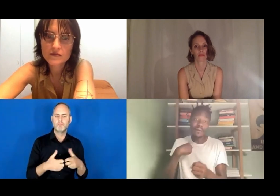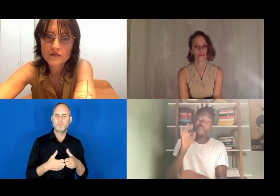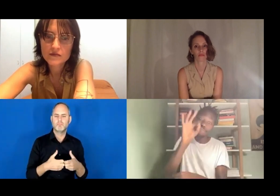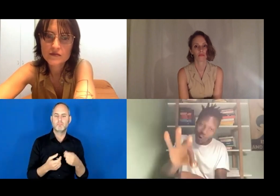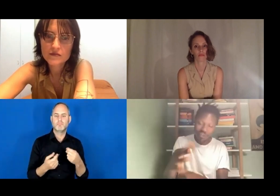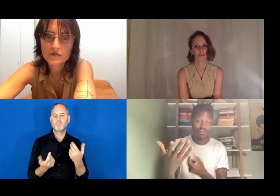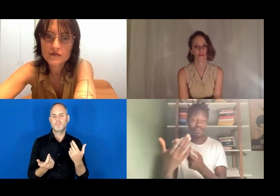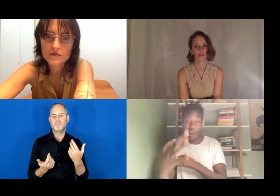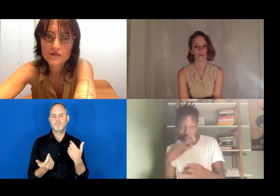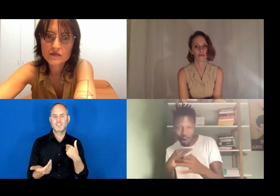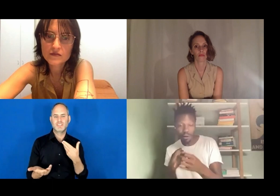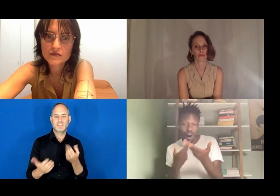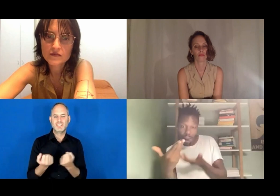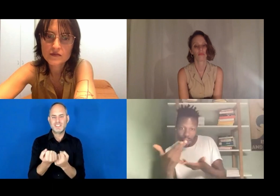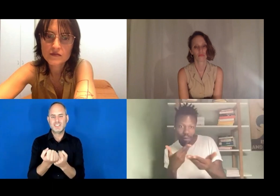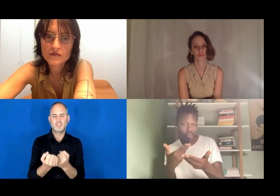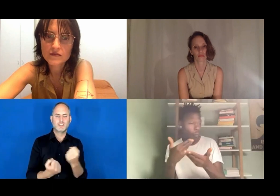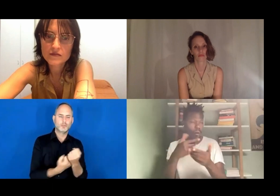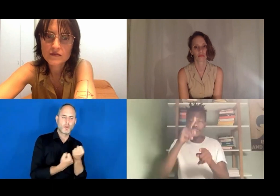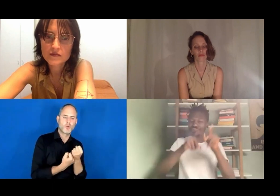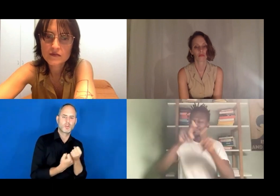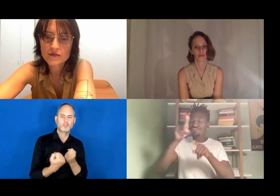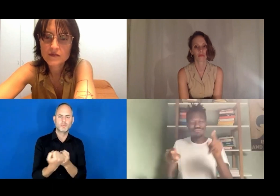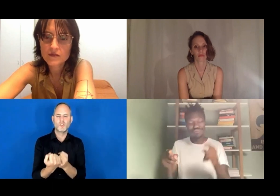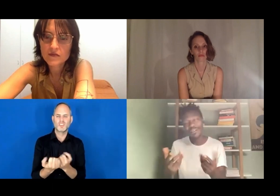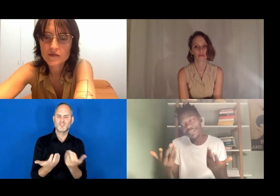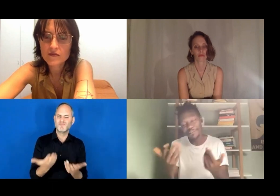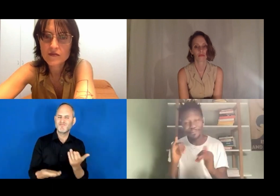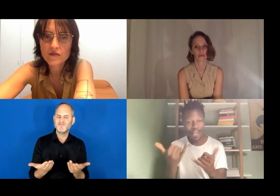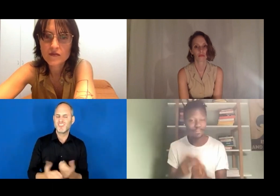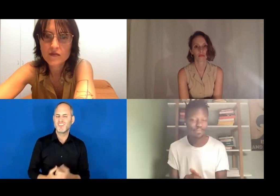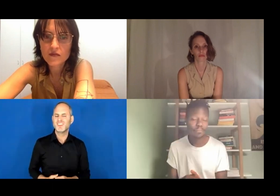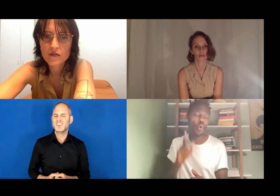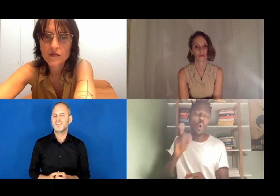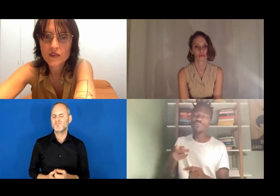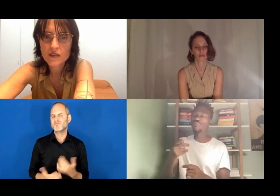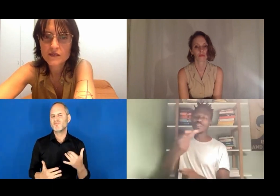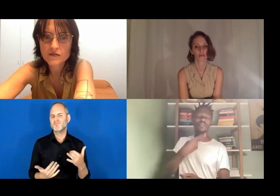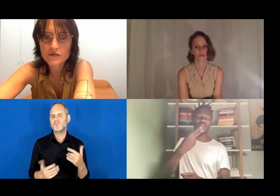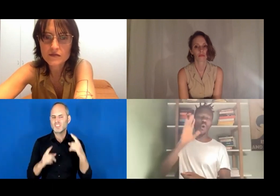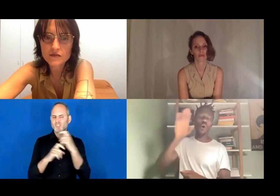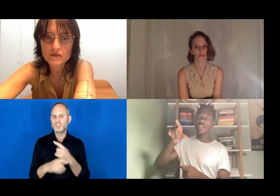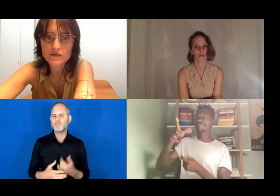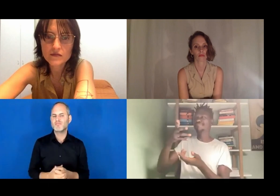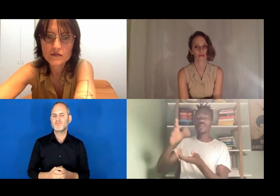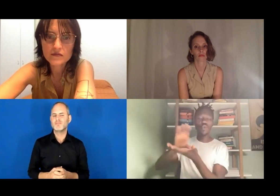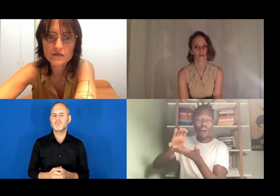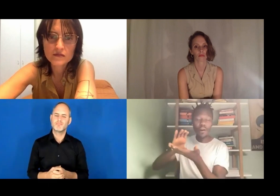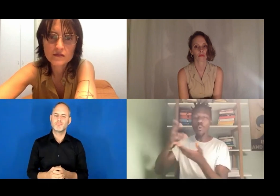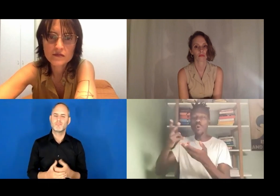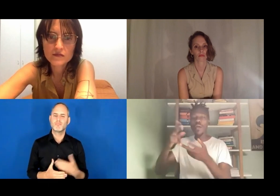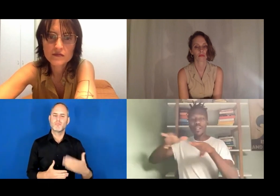And, of course, I am working for somebody else, but also at the same time they are working for me. And so, when it's